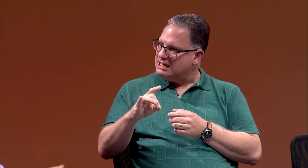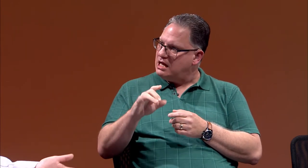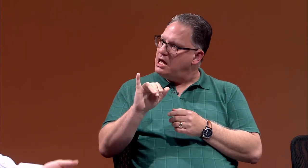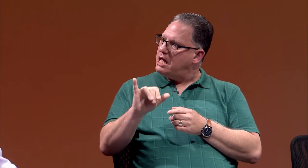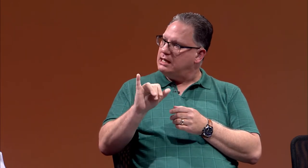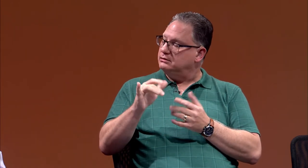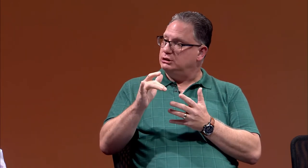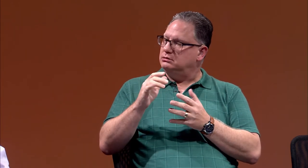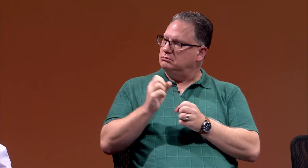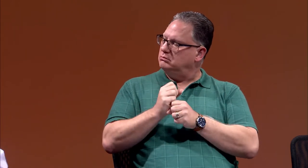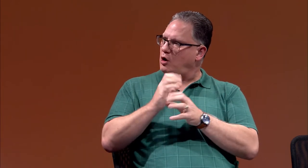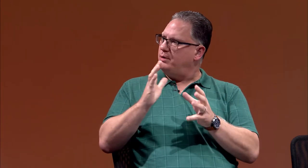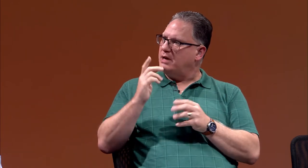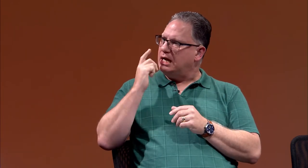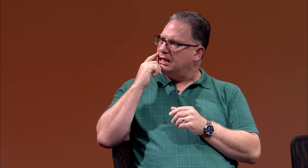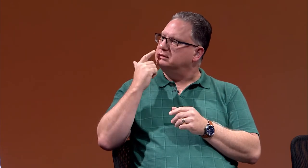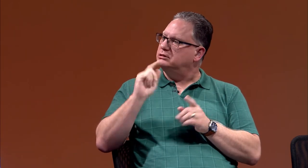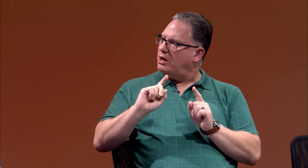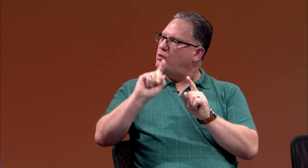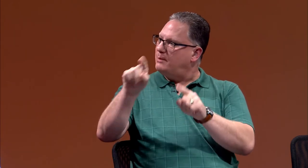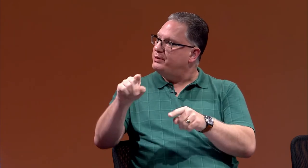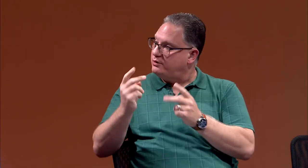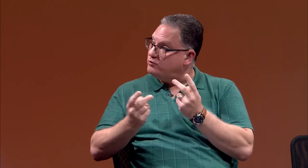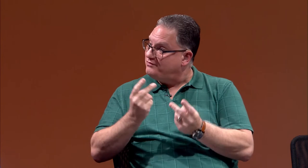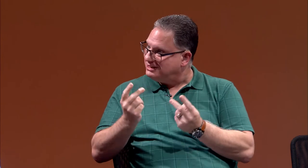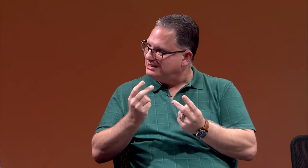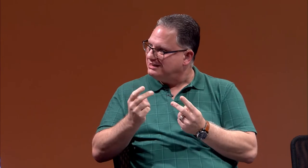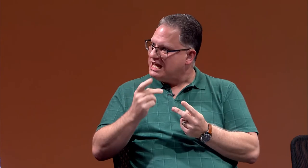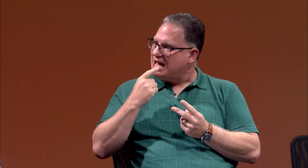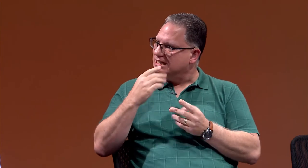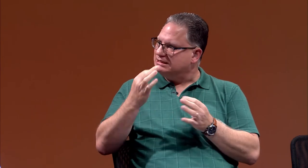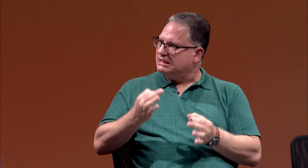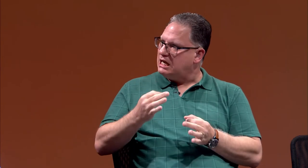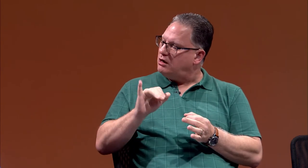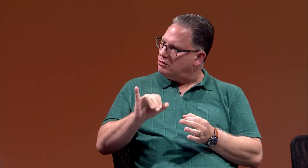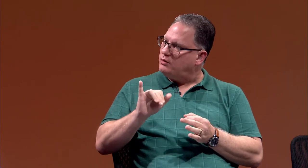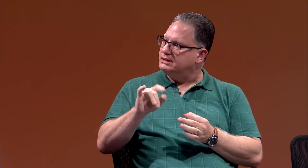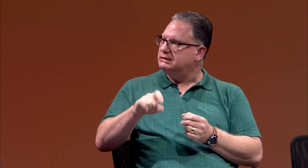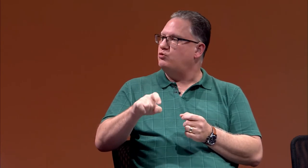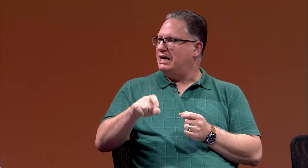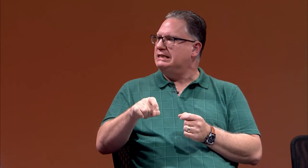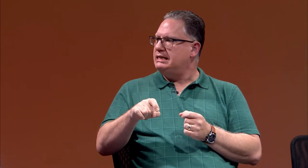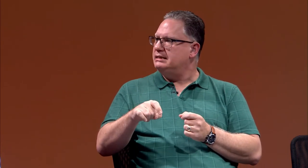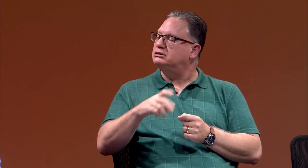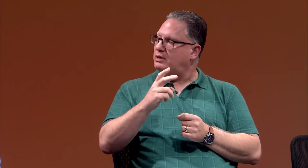Deaf President Now, yeah. - And it just opened my eyes, so I went up there for a visit, and I could sign "Oh, this is what I need."